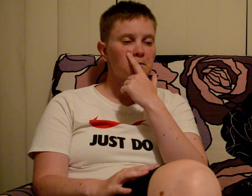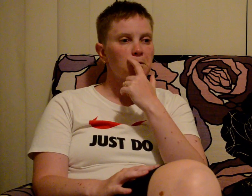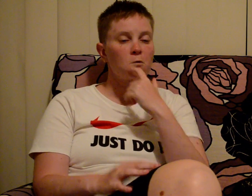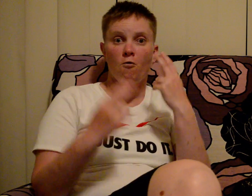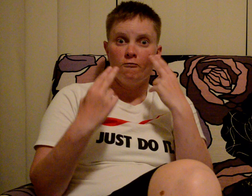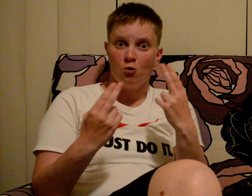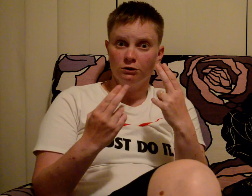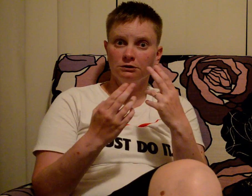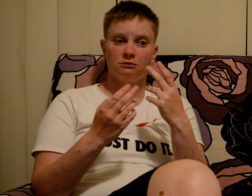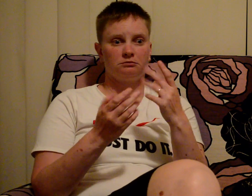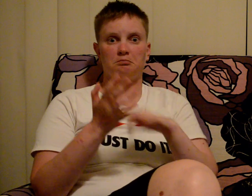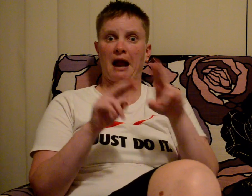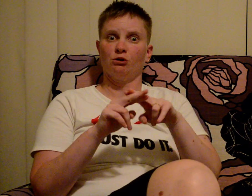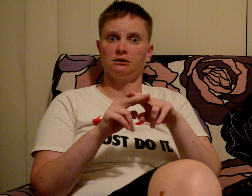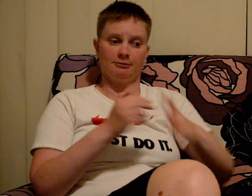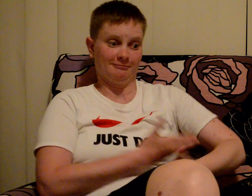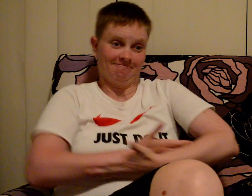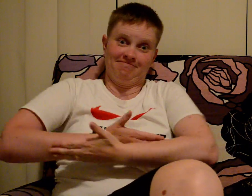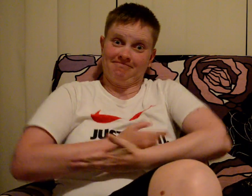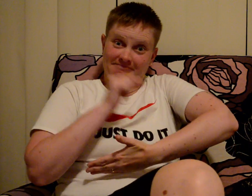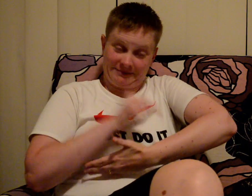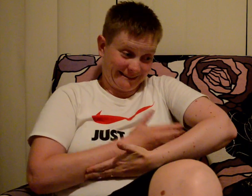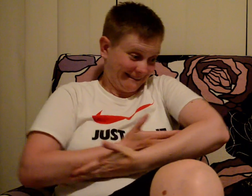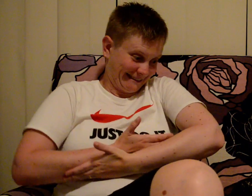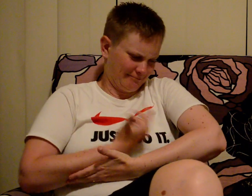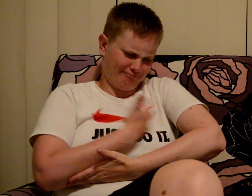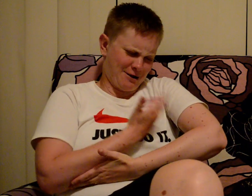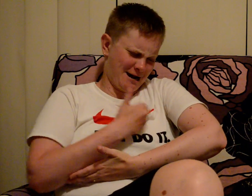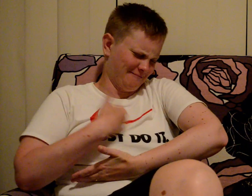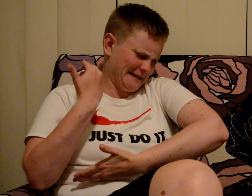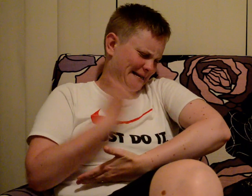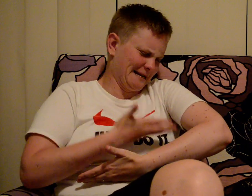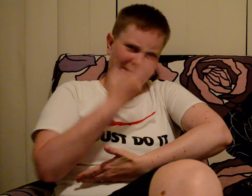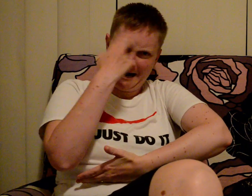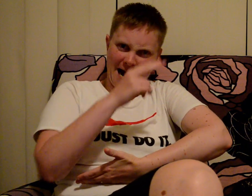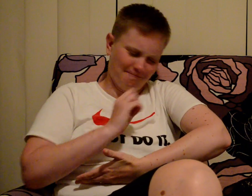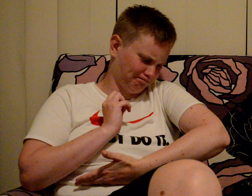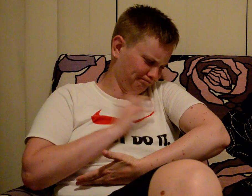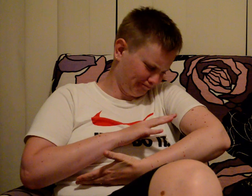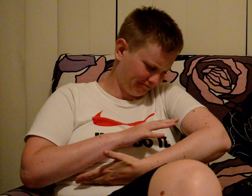Of course, the parents who give birth to a baby where they give in pride of giving their baby a name